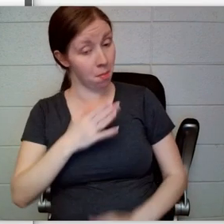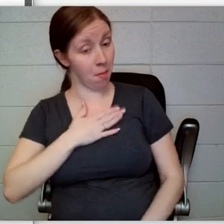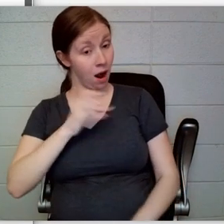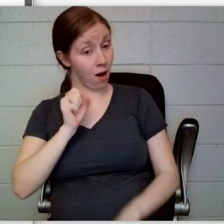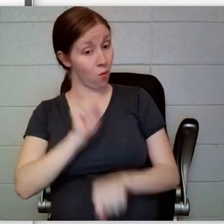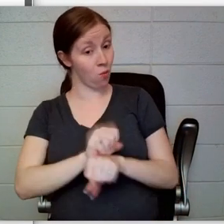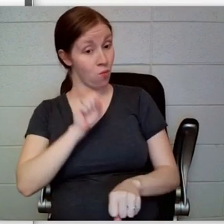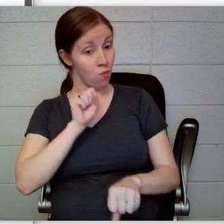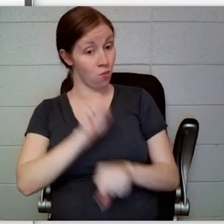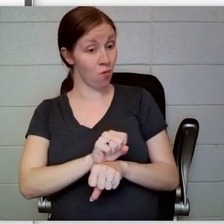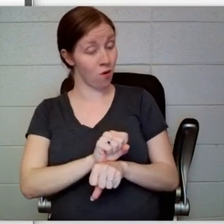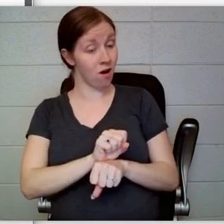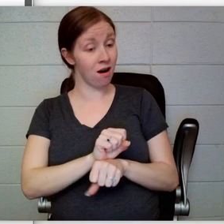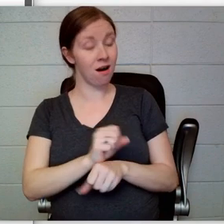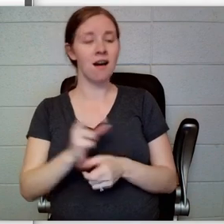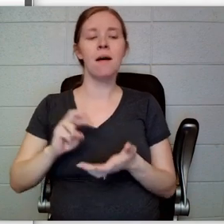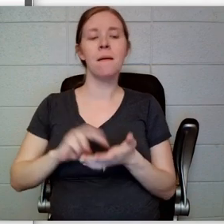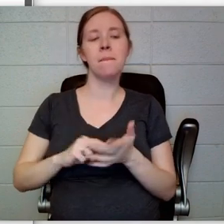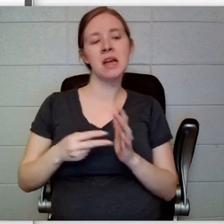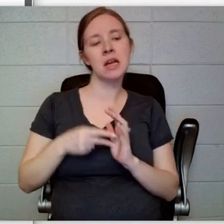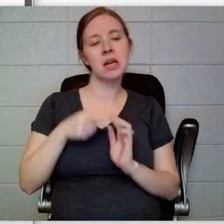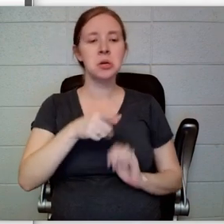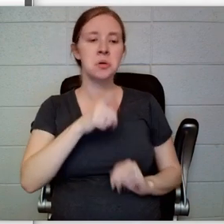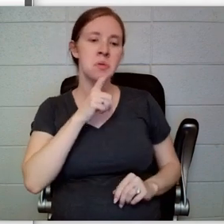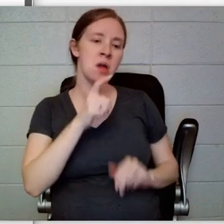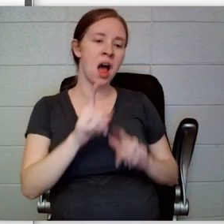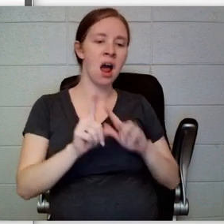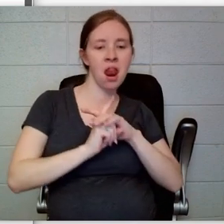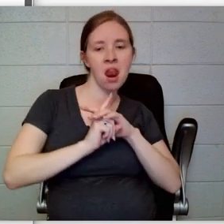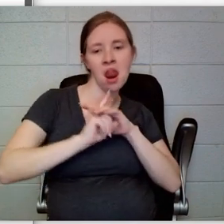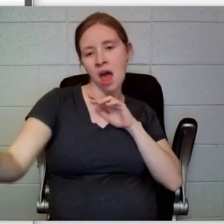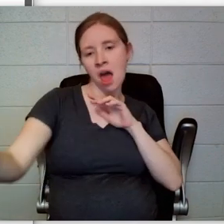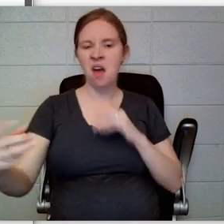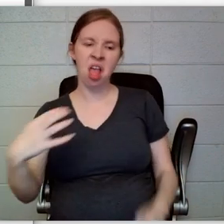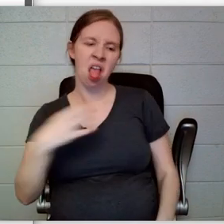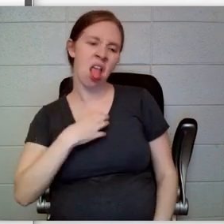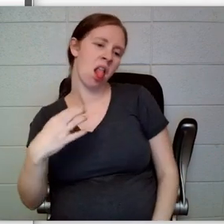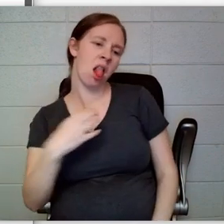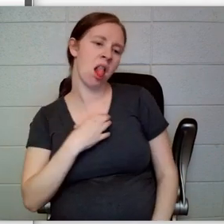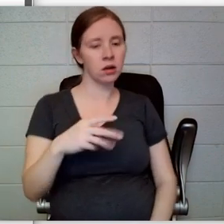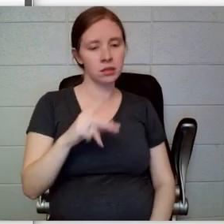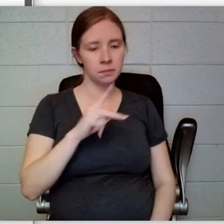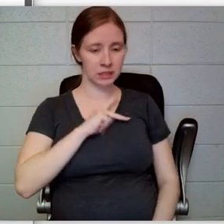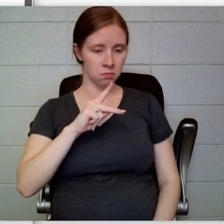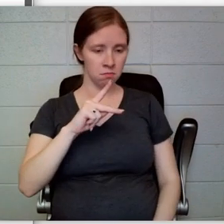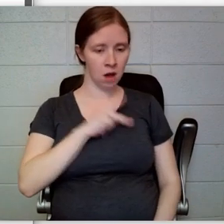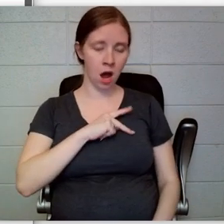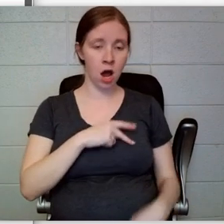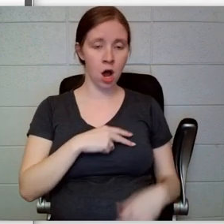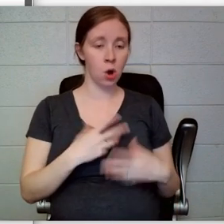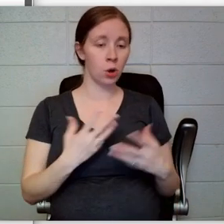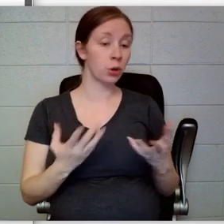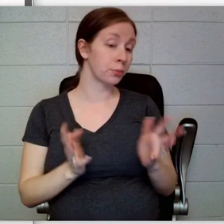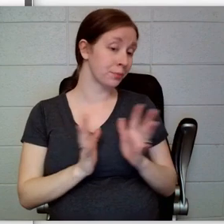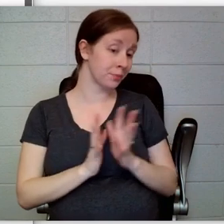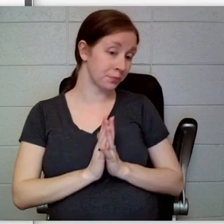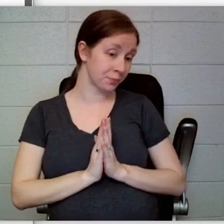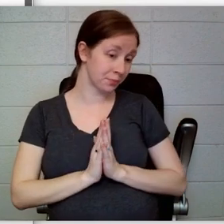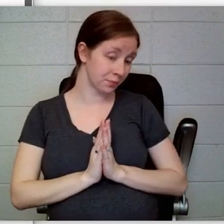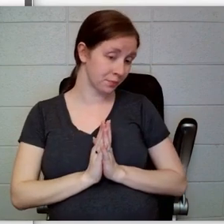you would be less likely to run off complaining to Mr. Poe.” “In what way